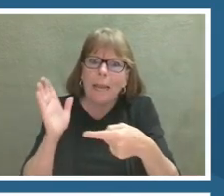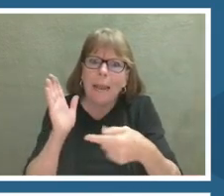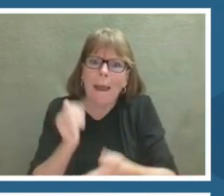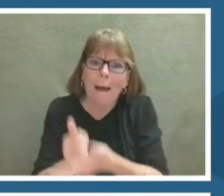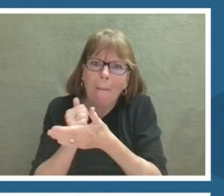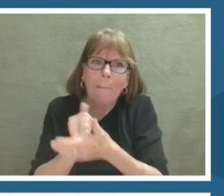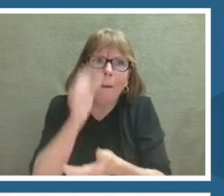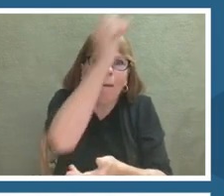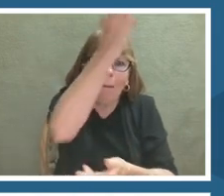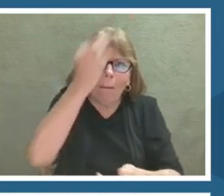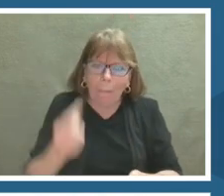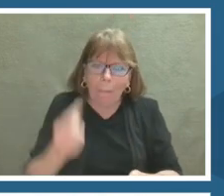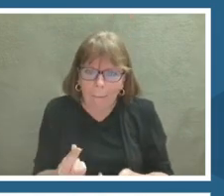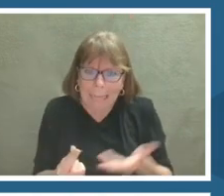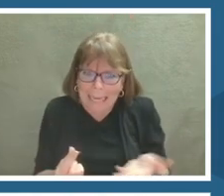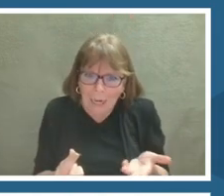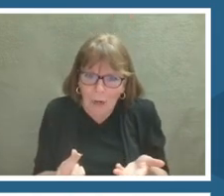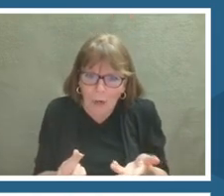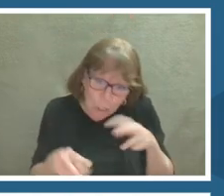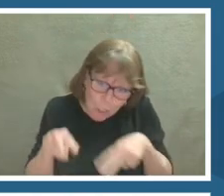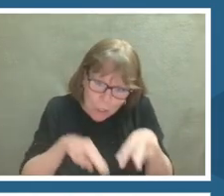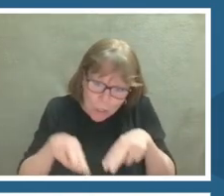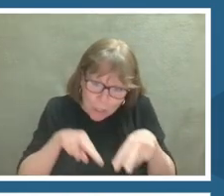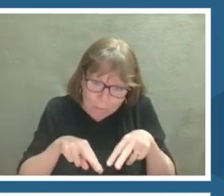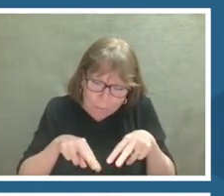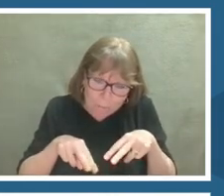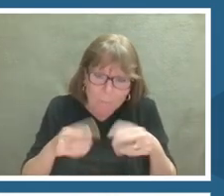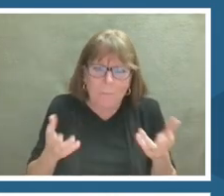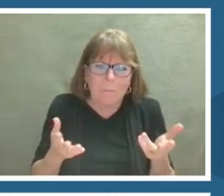Why are we doing something as a game when it would be better suited as a video?